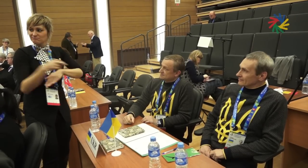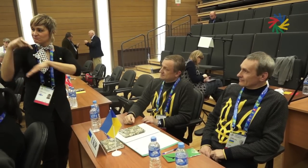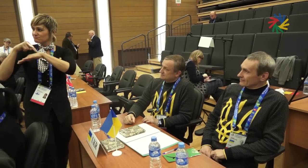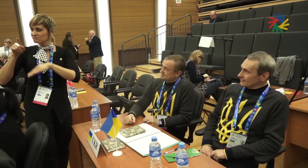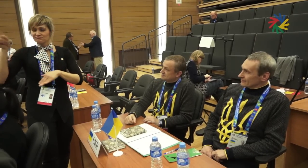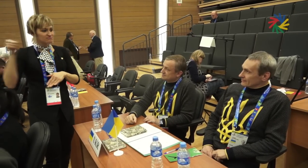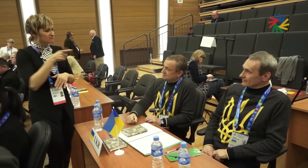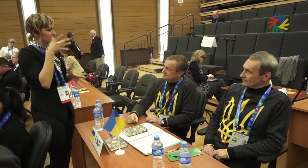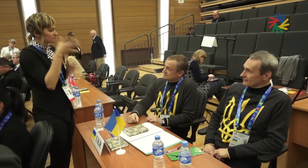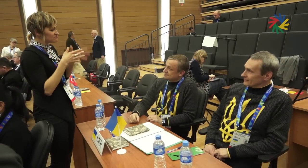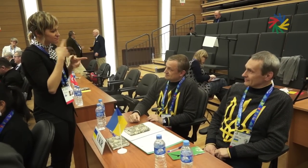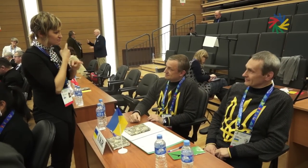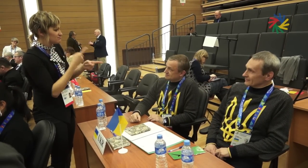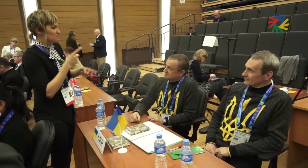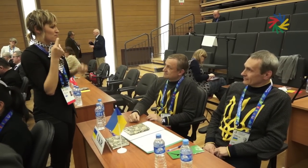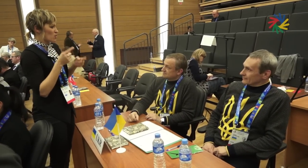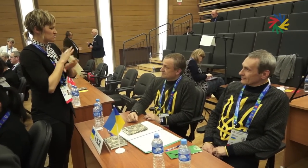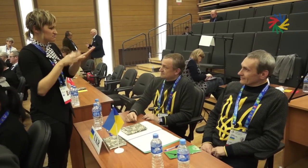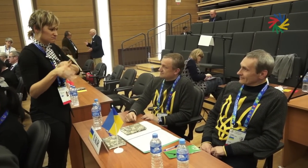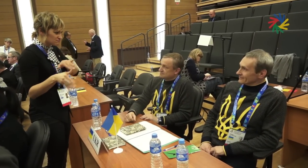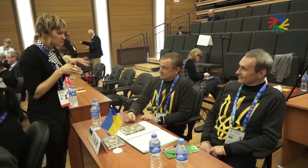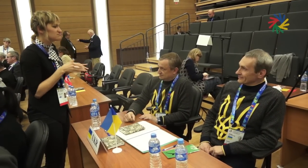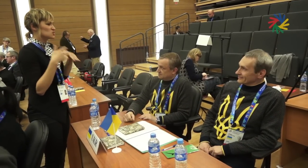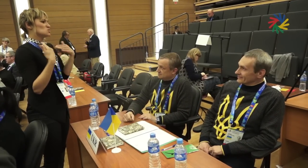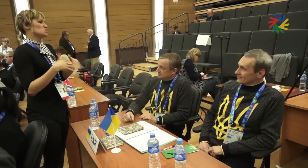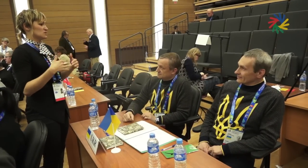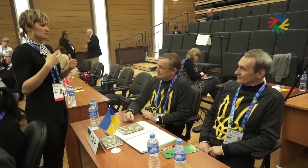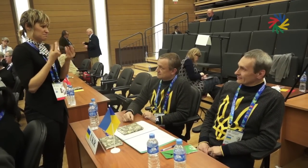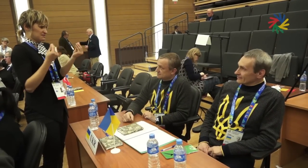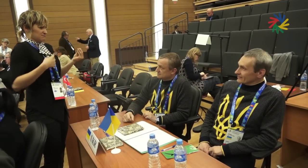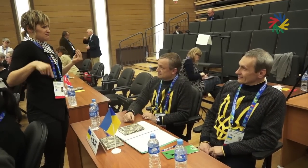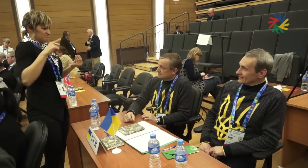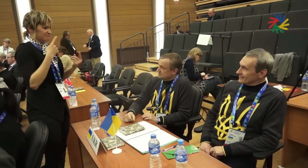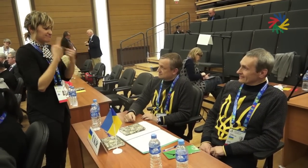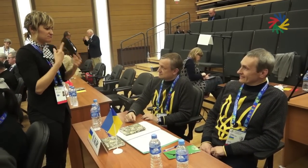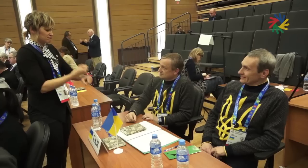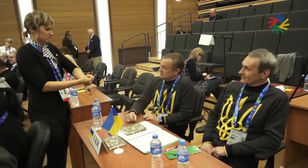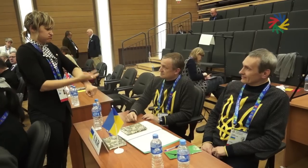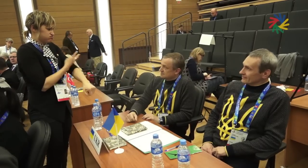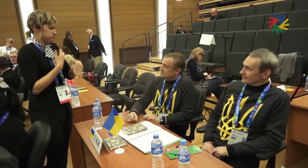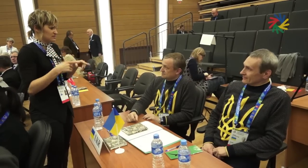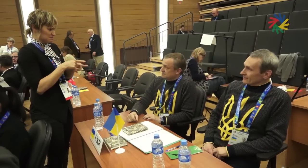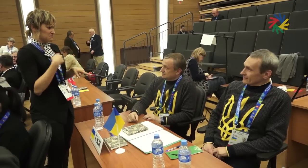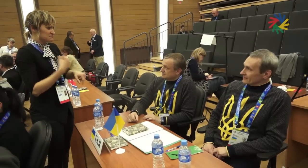Earlier today, you got onto the stage and made a statement asking all delegates to not allow the involvement of politics in the Deaflympics. After that, it was the talk of the afternoon because it gave most of us